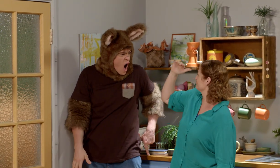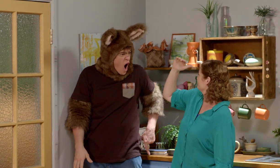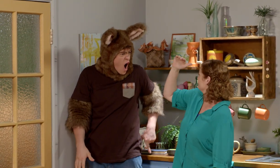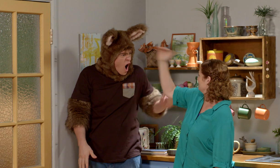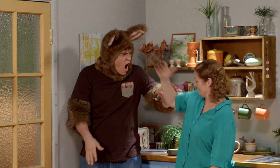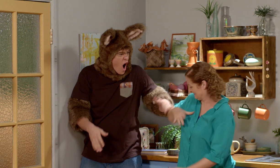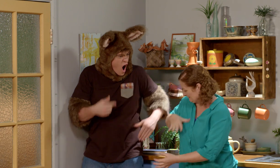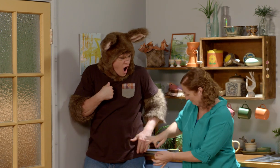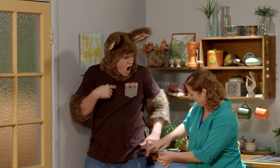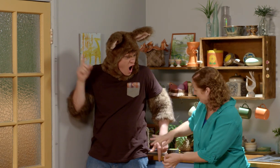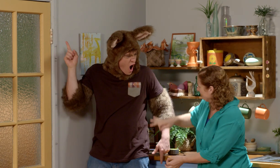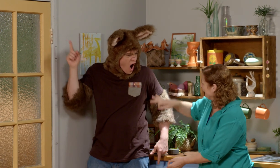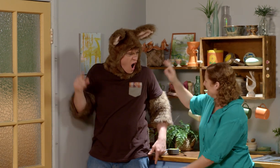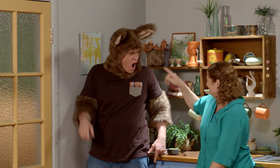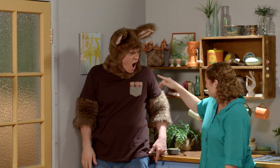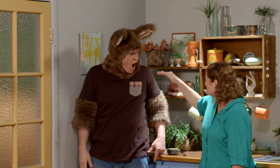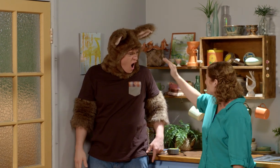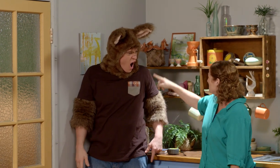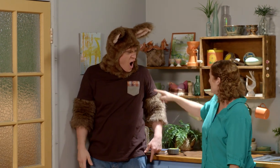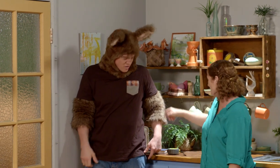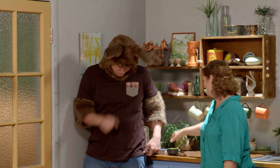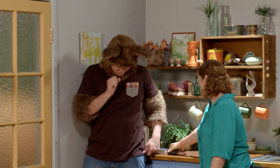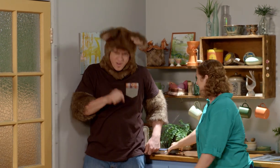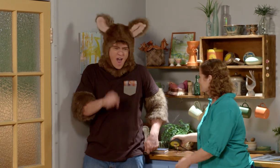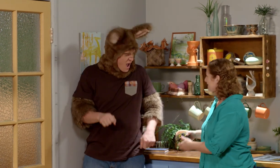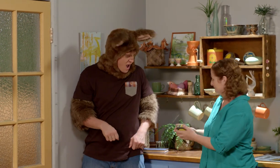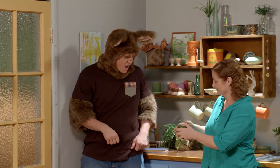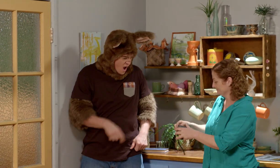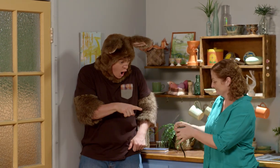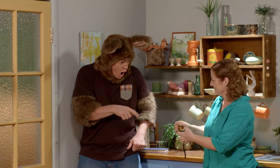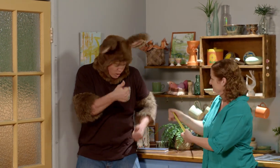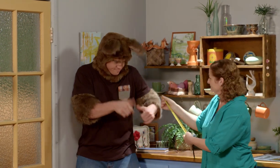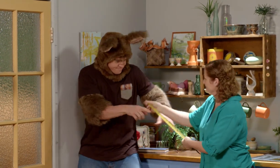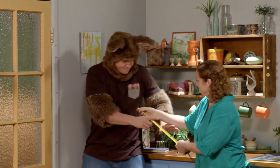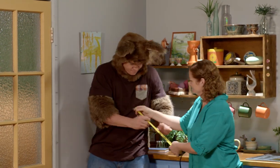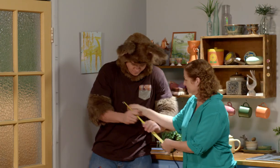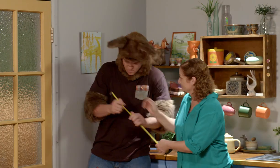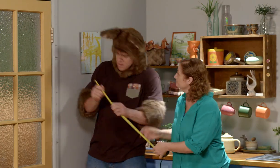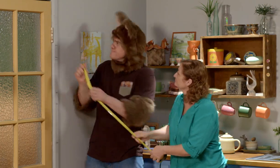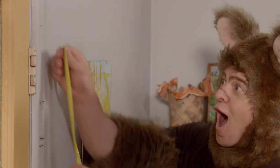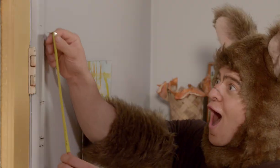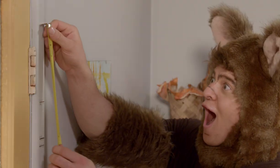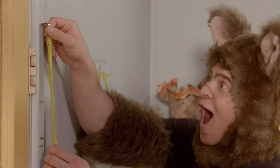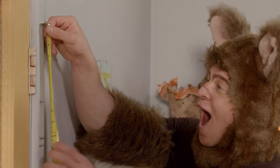Look how much you've grown. Let's measure you. Okay.